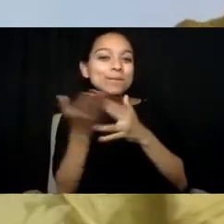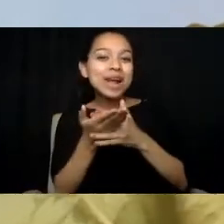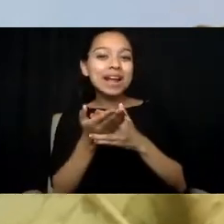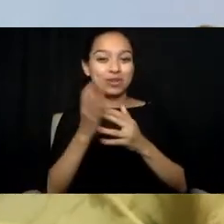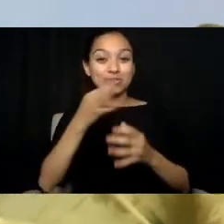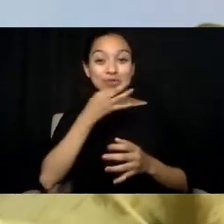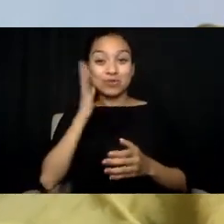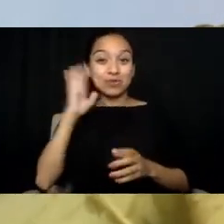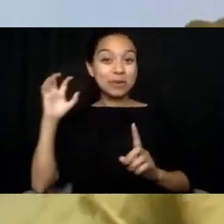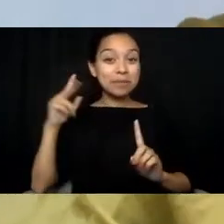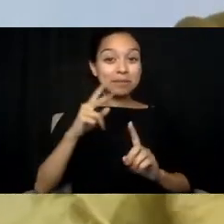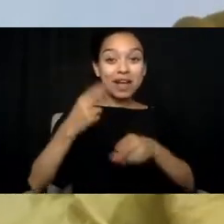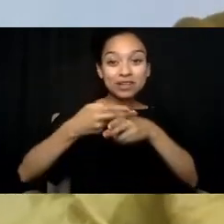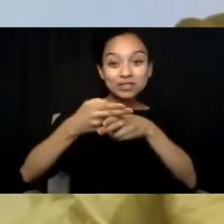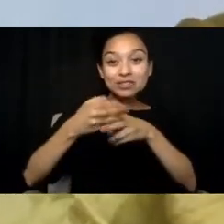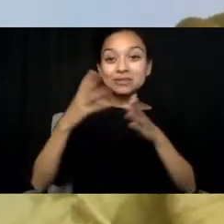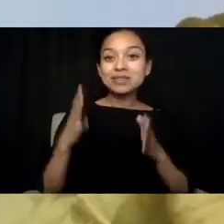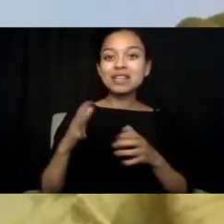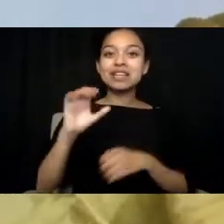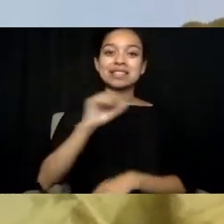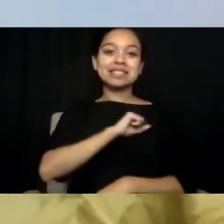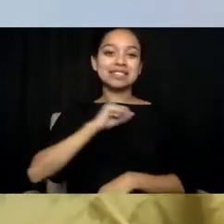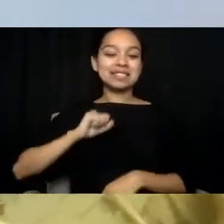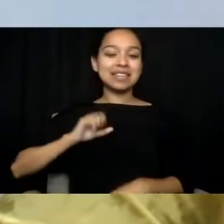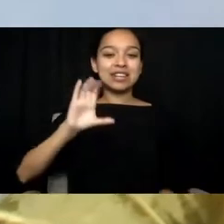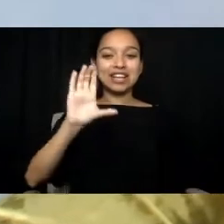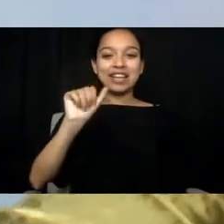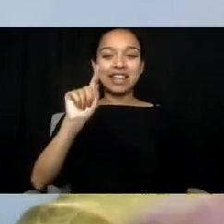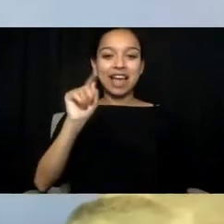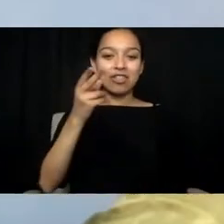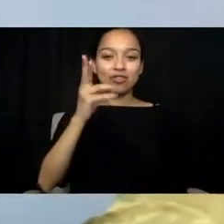Senator Catherine Cortez Masto of Nevada. Thank you.